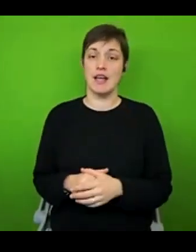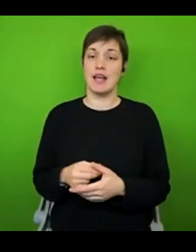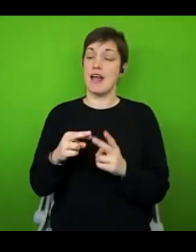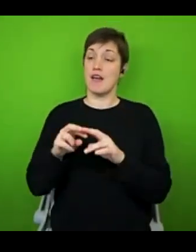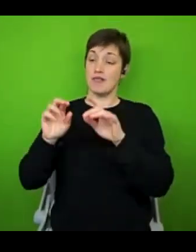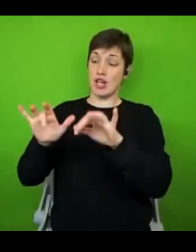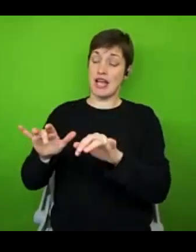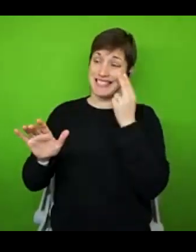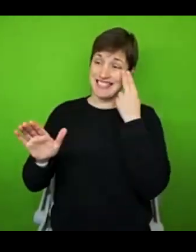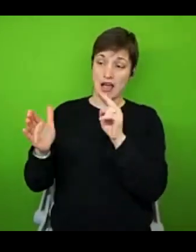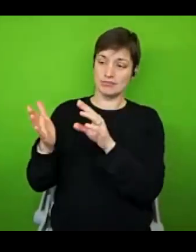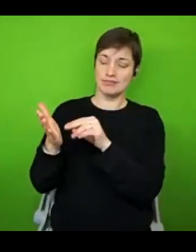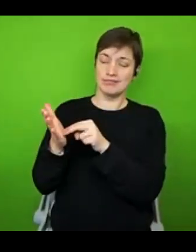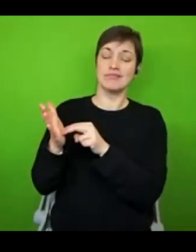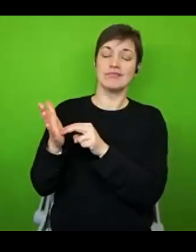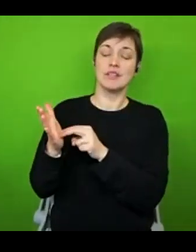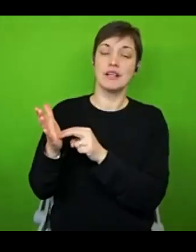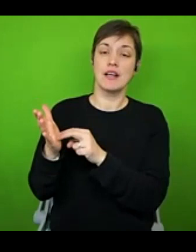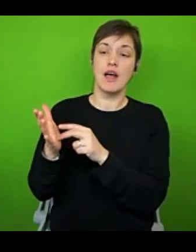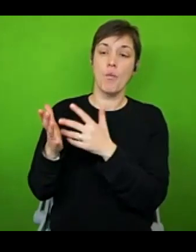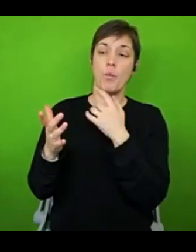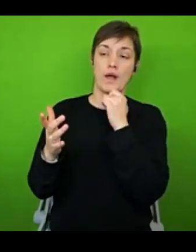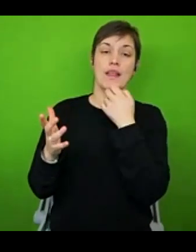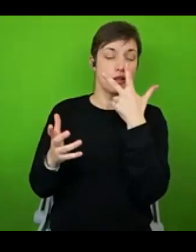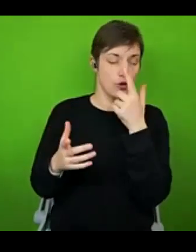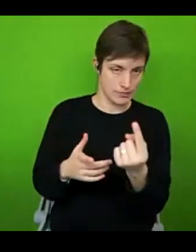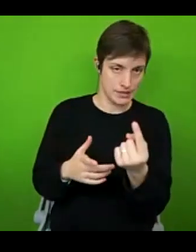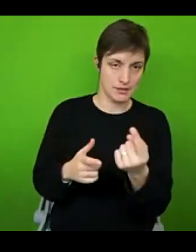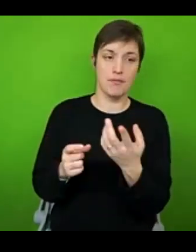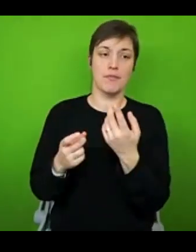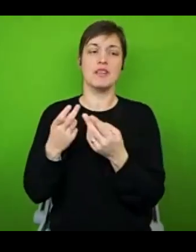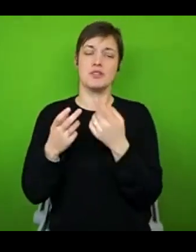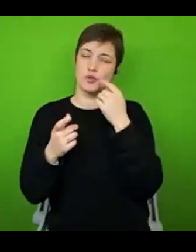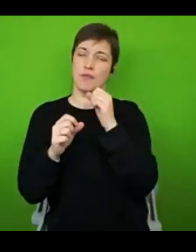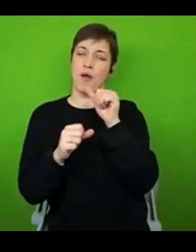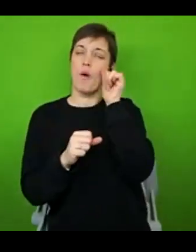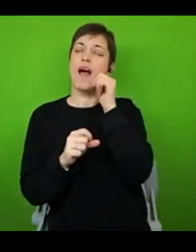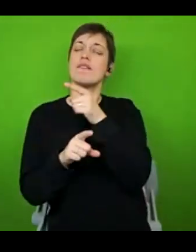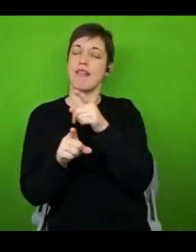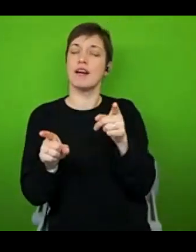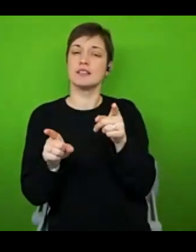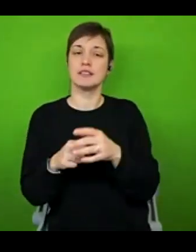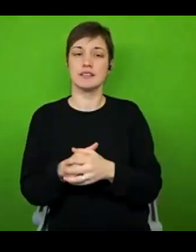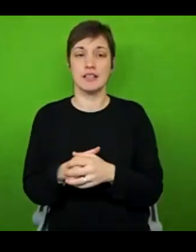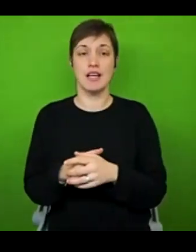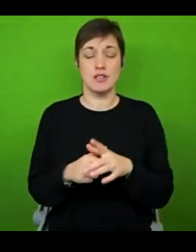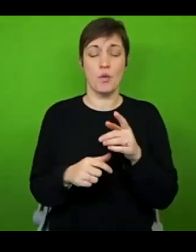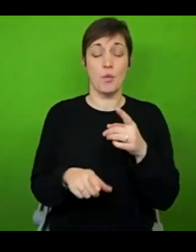box, but do be aware of that if you're choosing to share your lived experiences. I'm also going to have a glug of water so bear with me while I have a look through